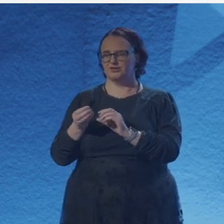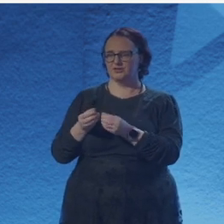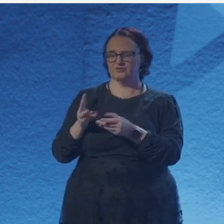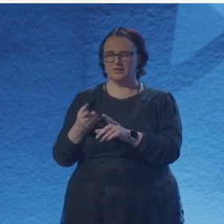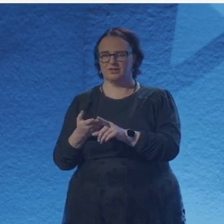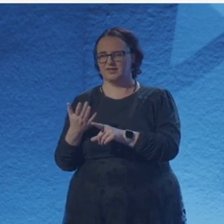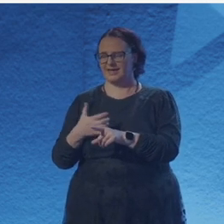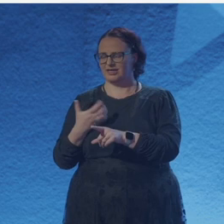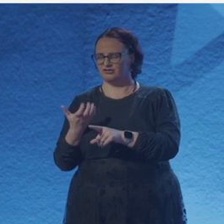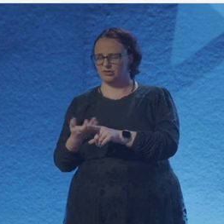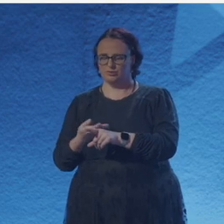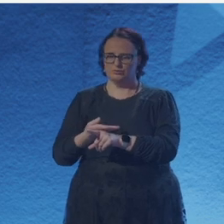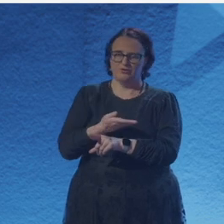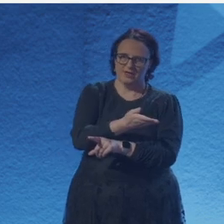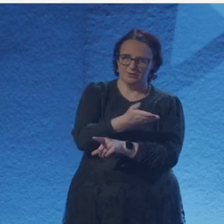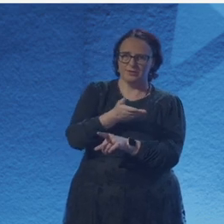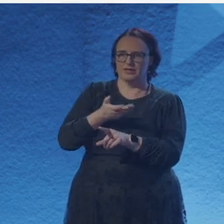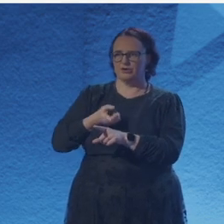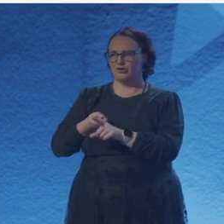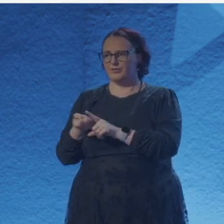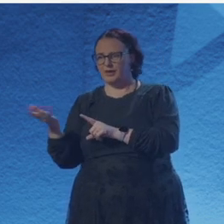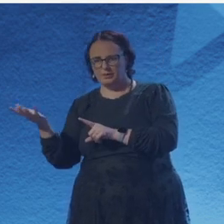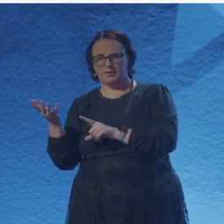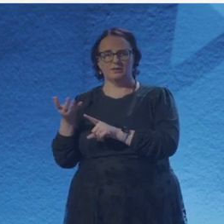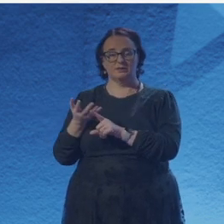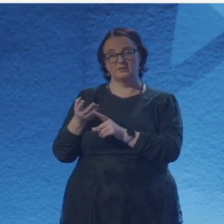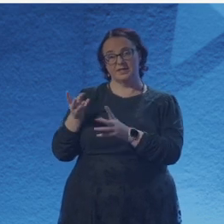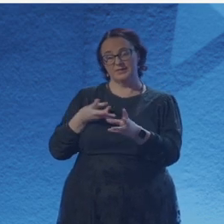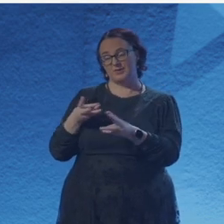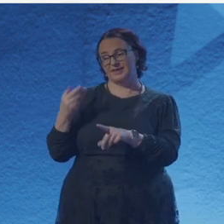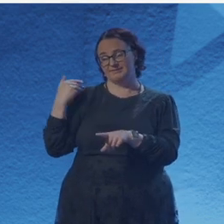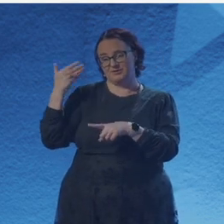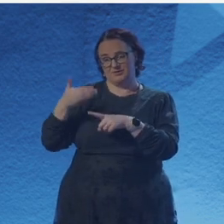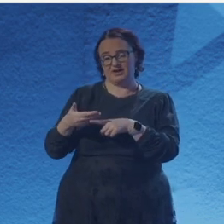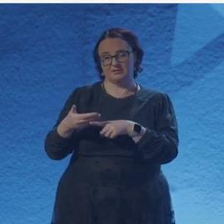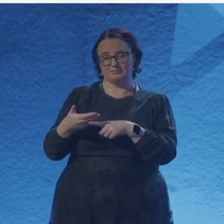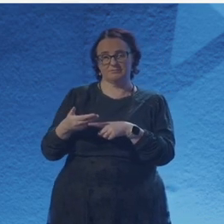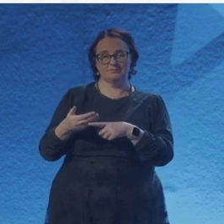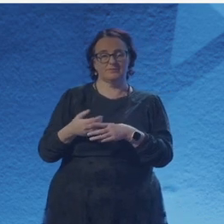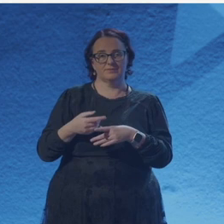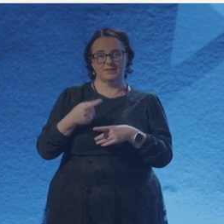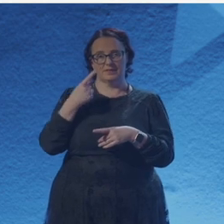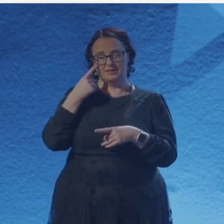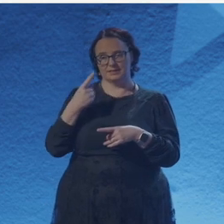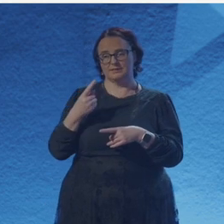either, but you need some sort of mechanism. And I think when you are faced with those pressures,